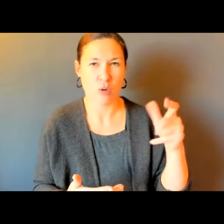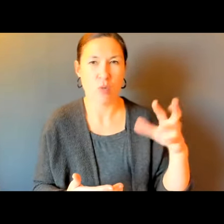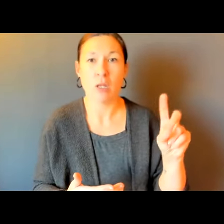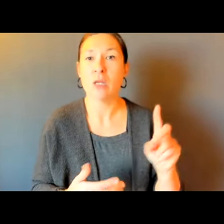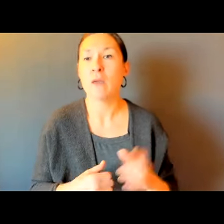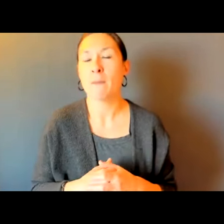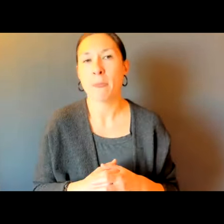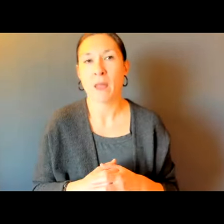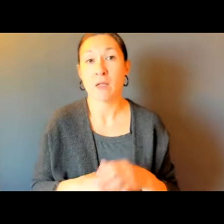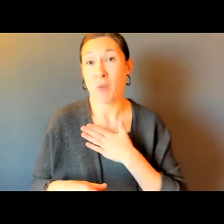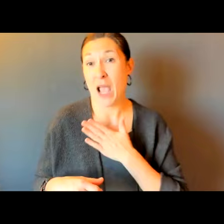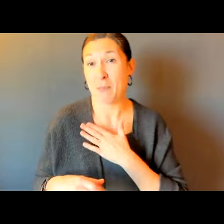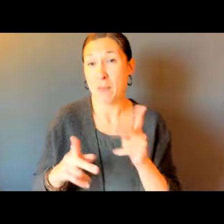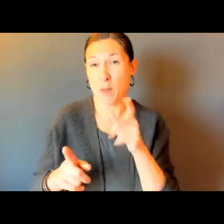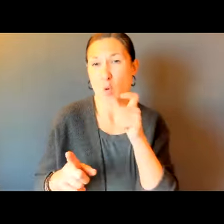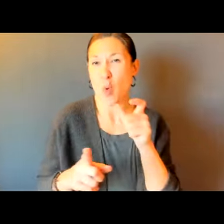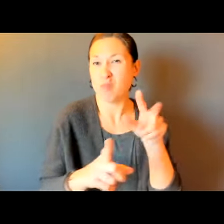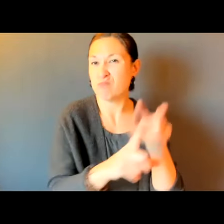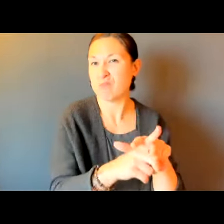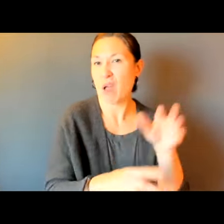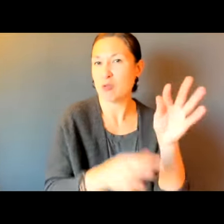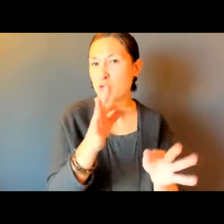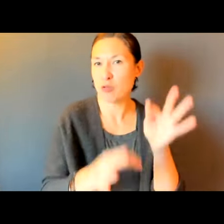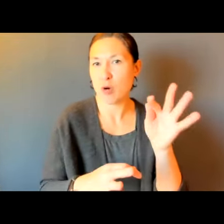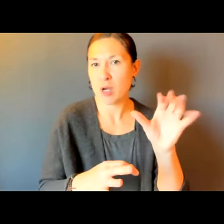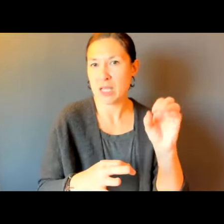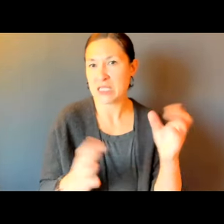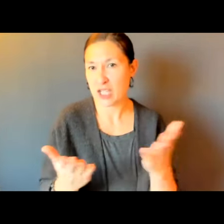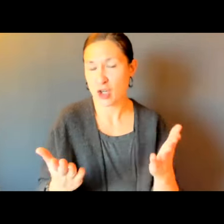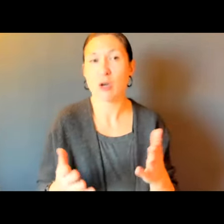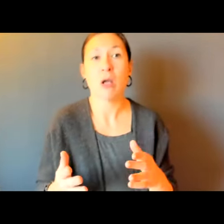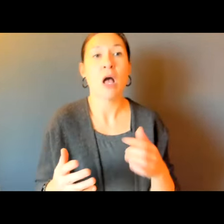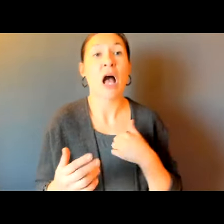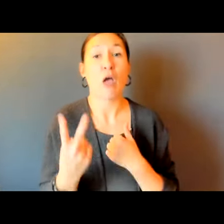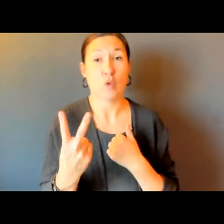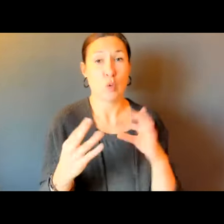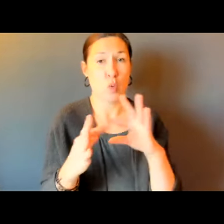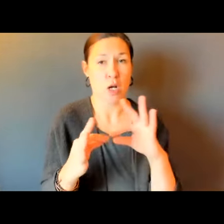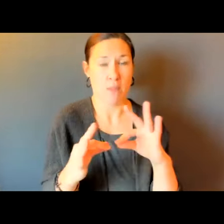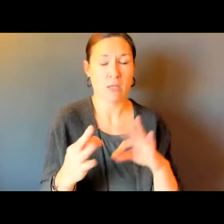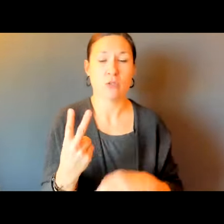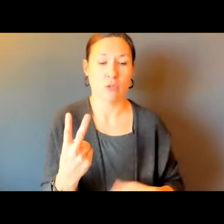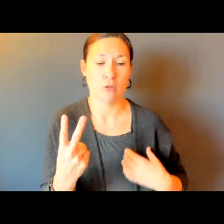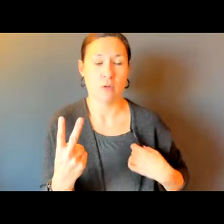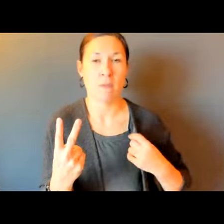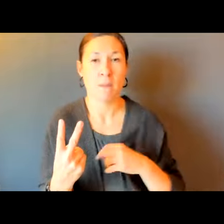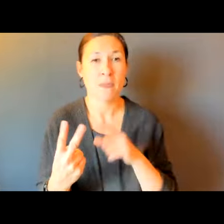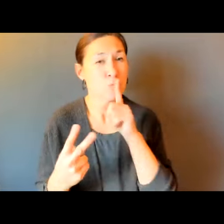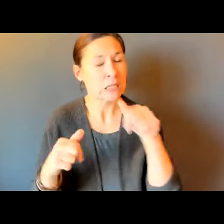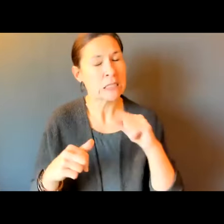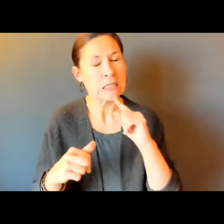PLAINTIFFS IN THE DANIELS-FINEGOLD CLASS ACTION. I'M SO GLAD THE NAME PLAINTIFFS ARE HERE AND ON THE